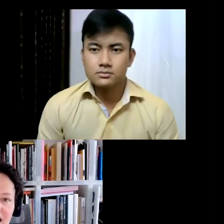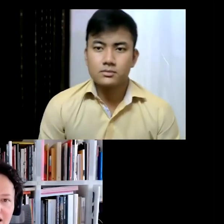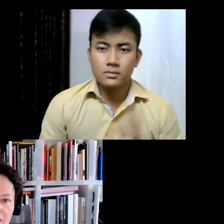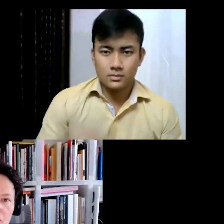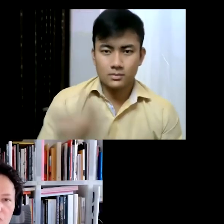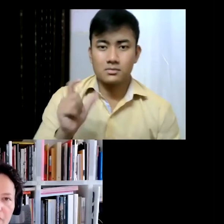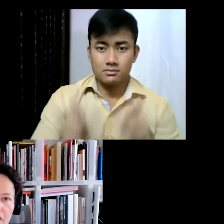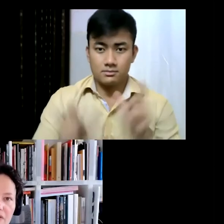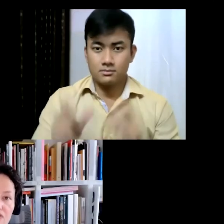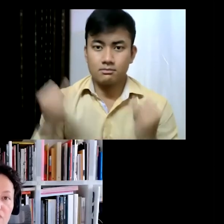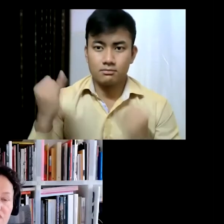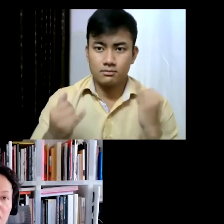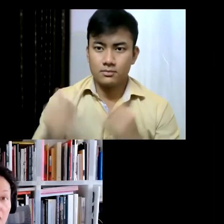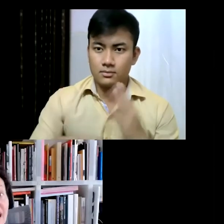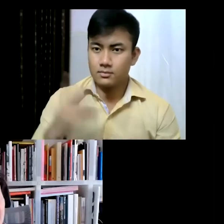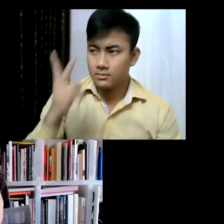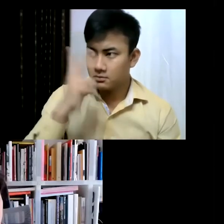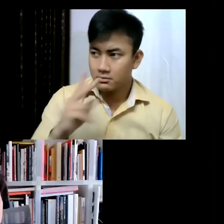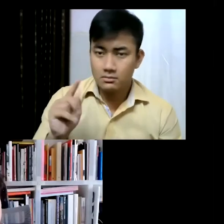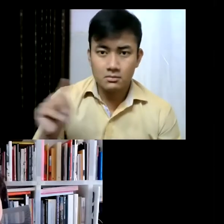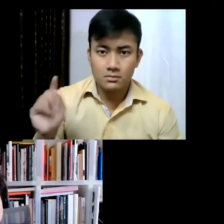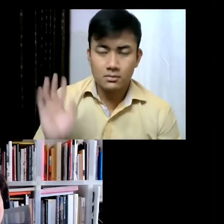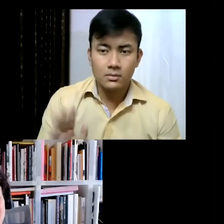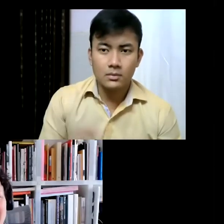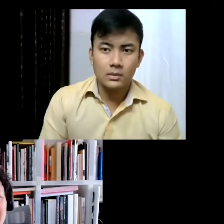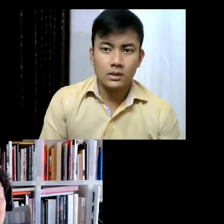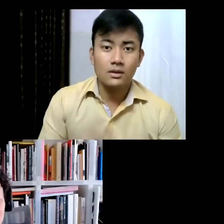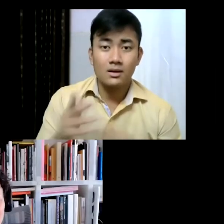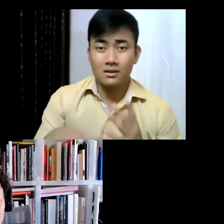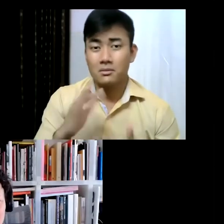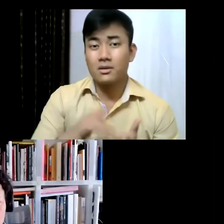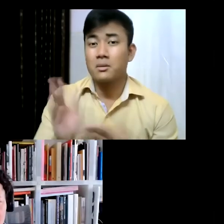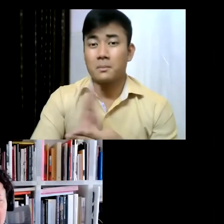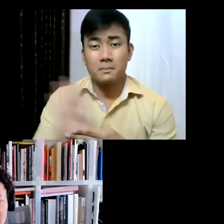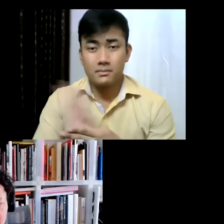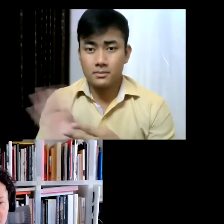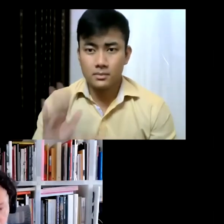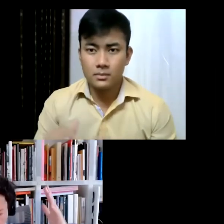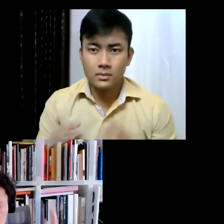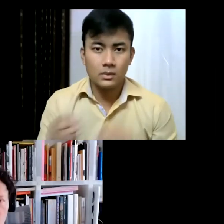High Line got to a point in which it was rather busy and so that's why the experience was just